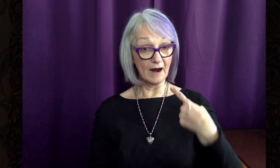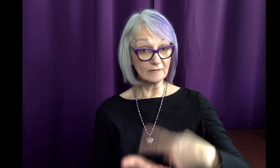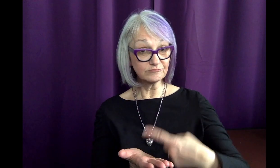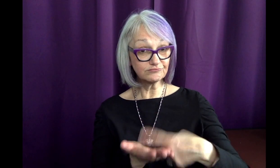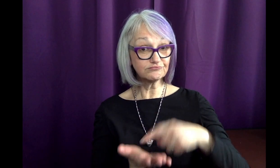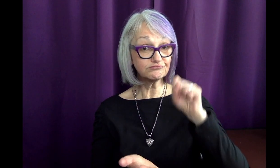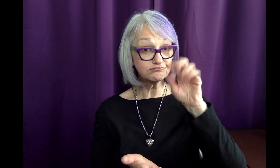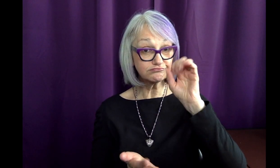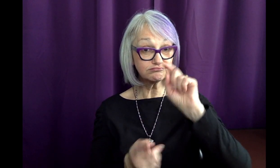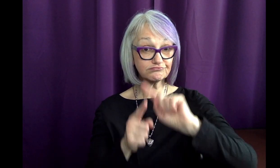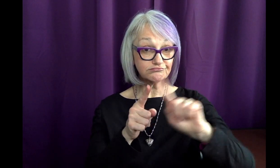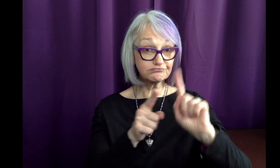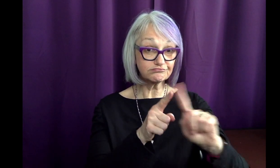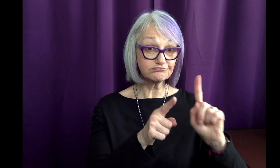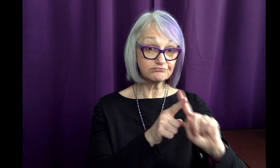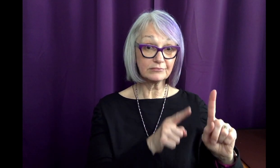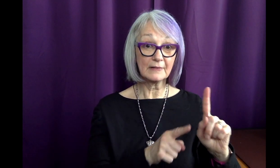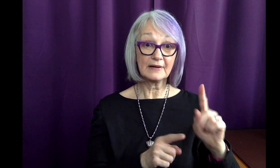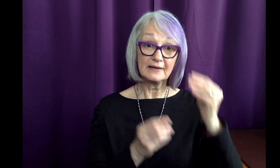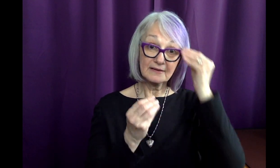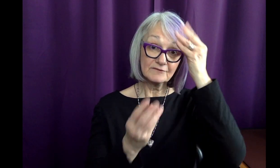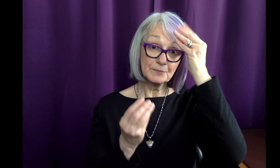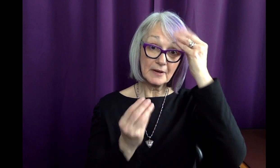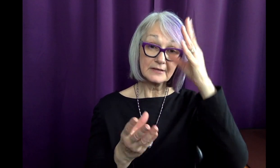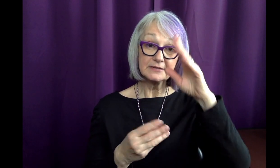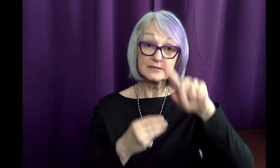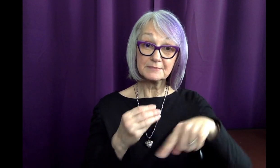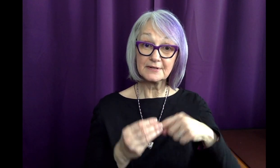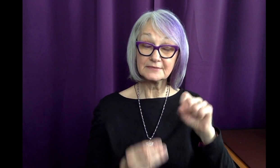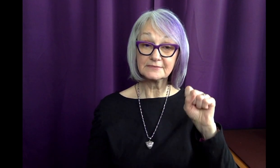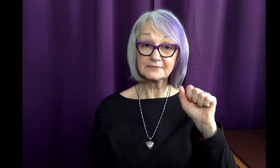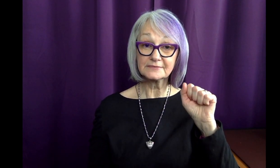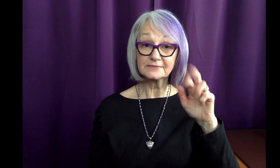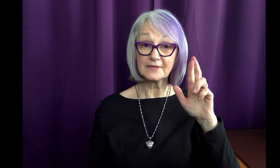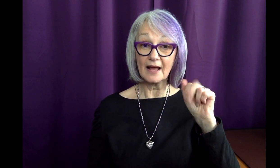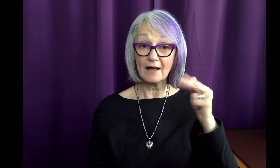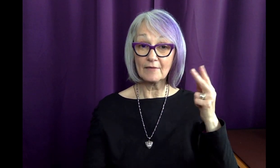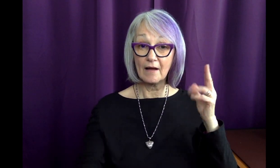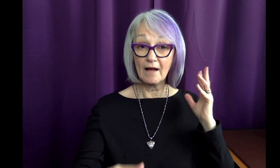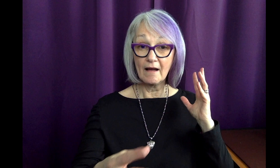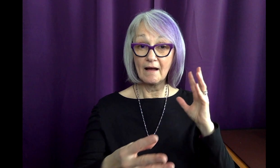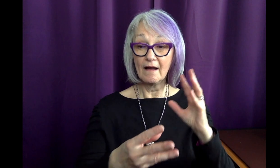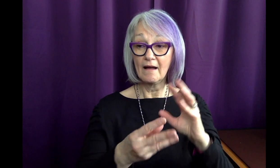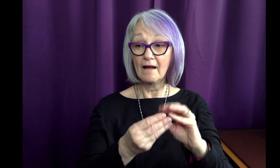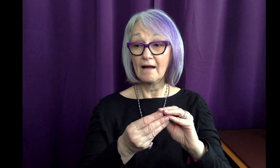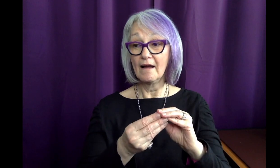I have given you a lot of information about Sarah and her incredible accomplishments